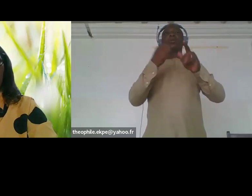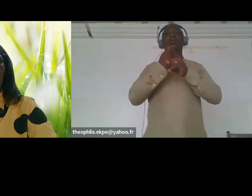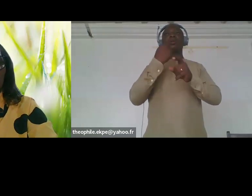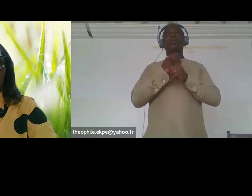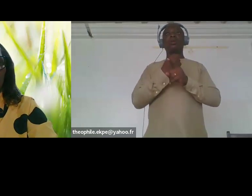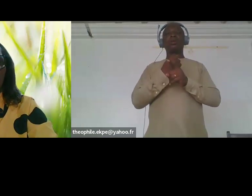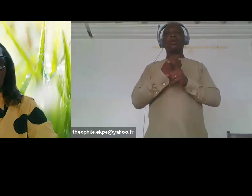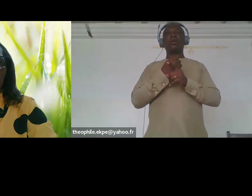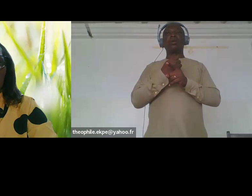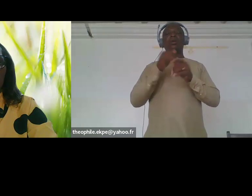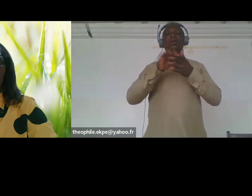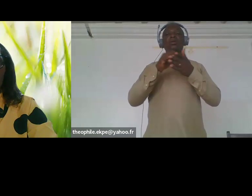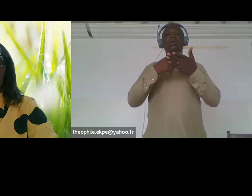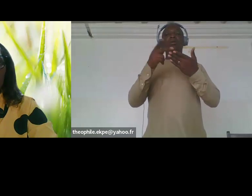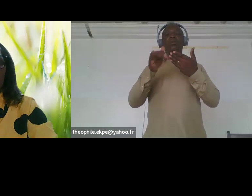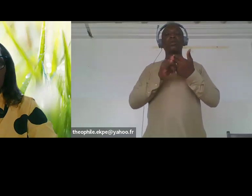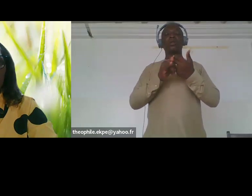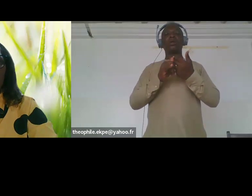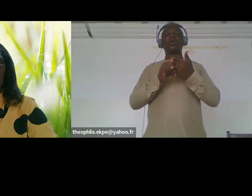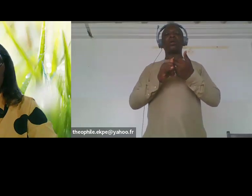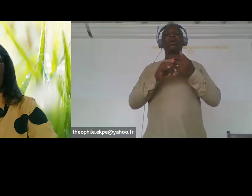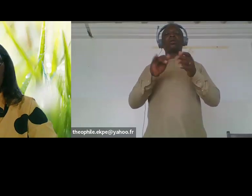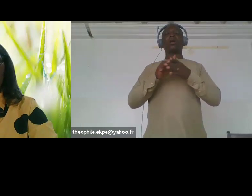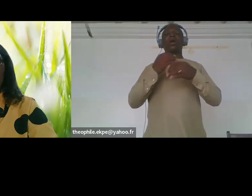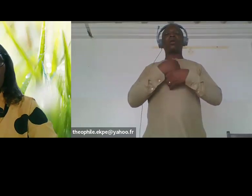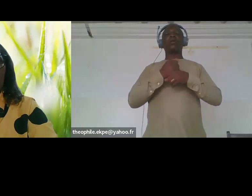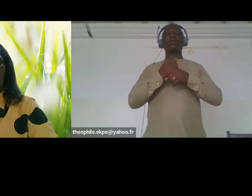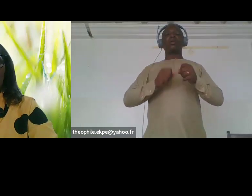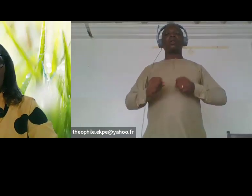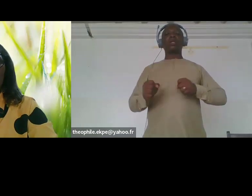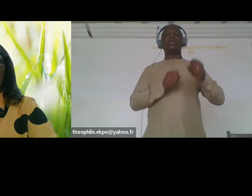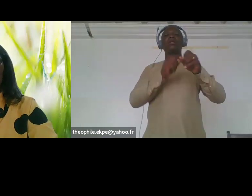coalition with the other expert organization in both climate change and